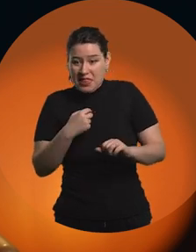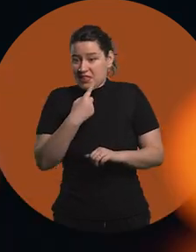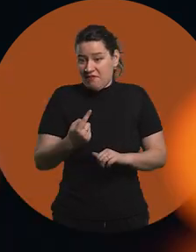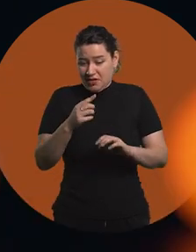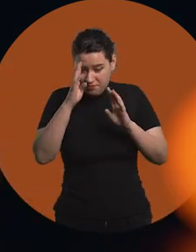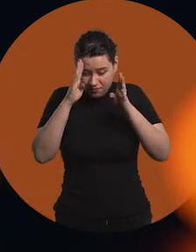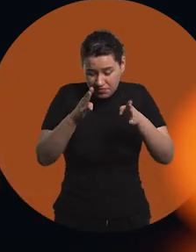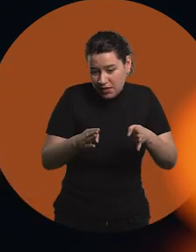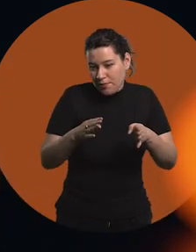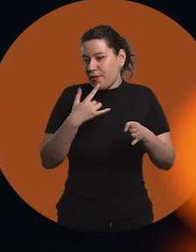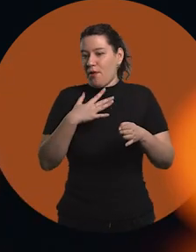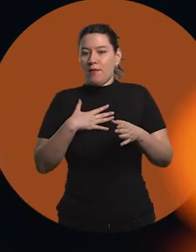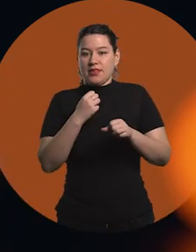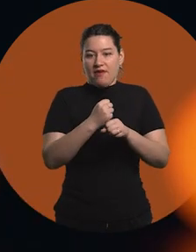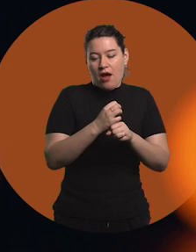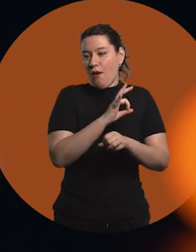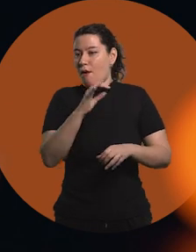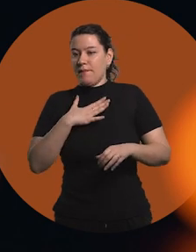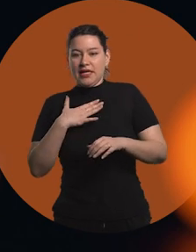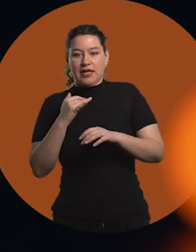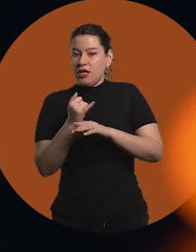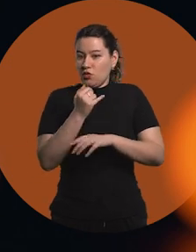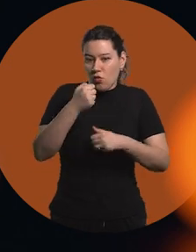in my industry or in my work".